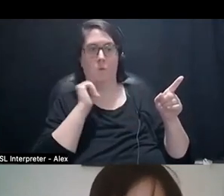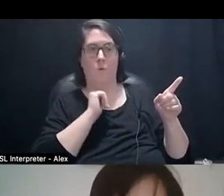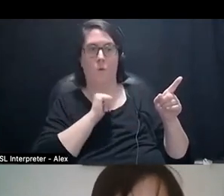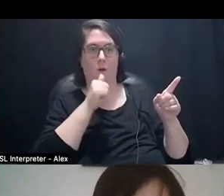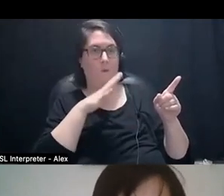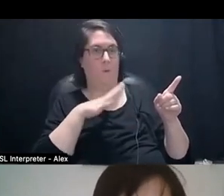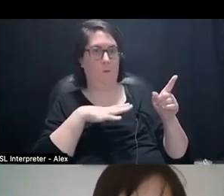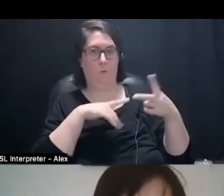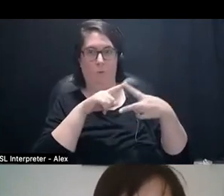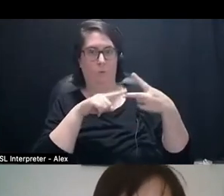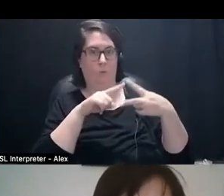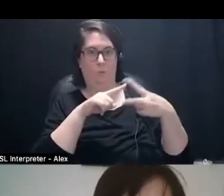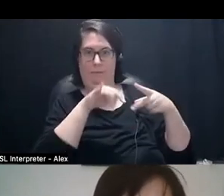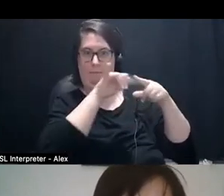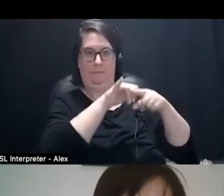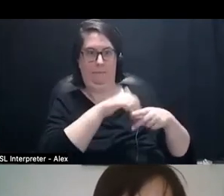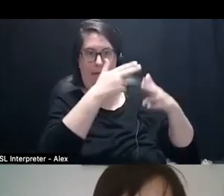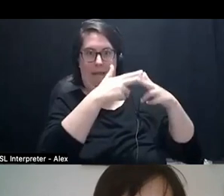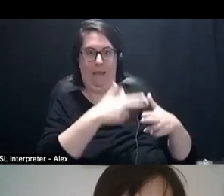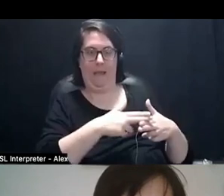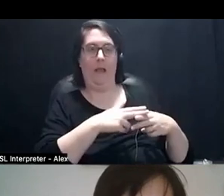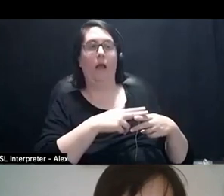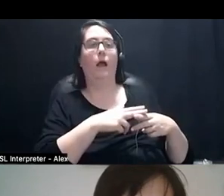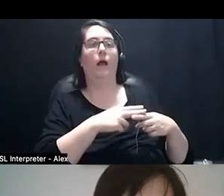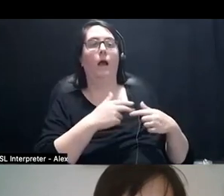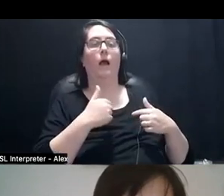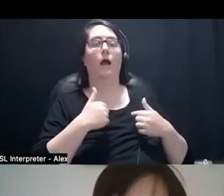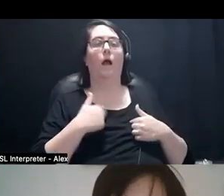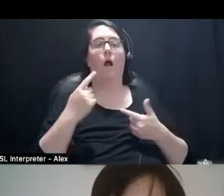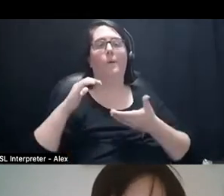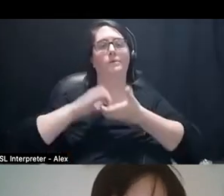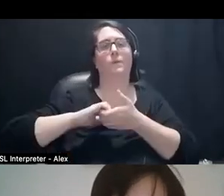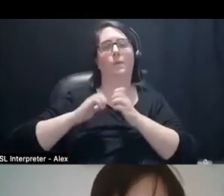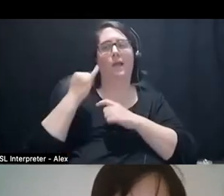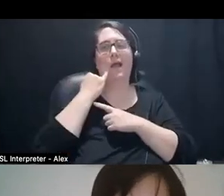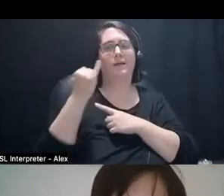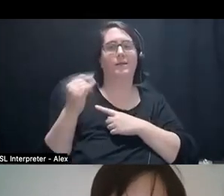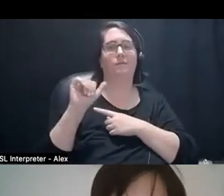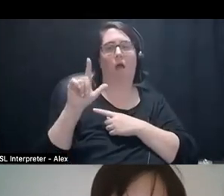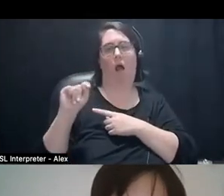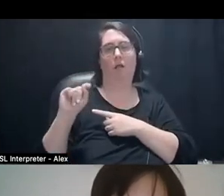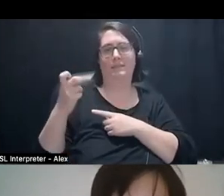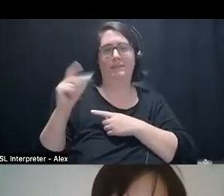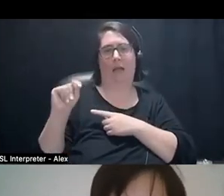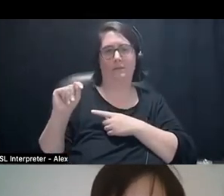all my work is always accomplished, or accompanied with this idea of an alt text as poetry translation.